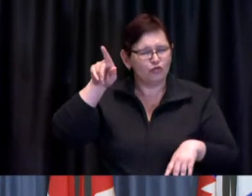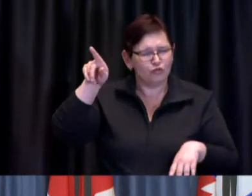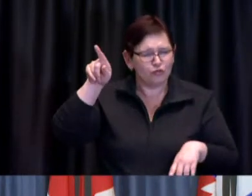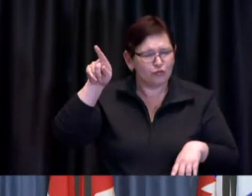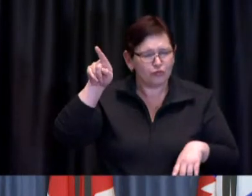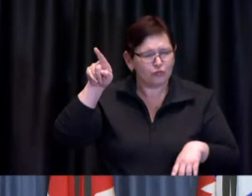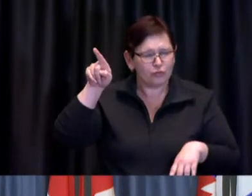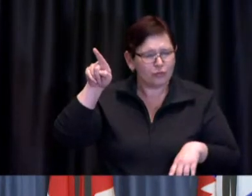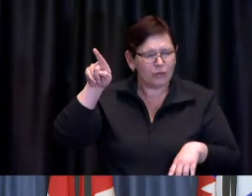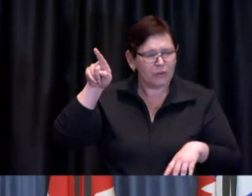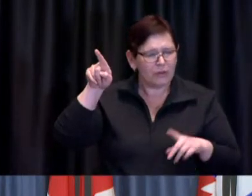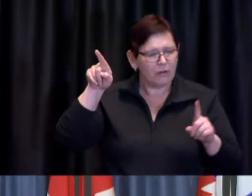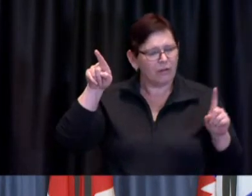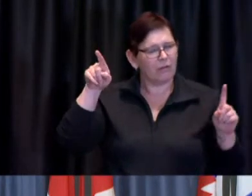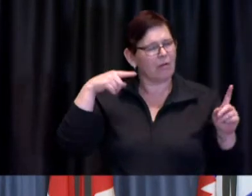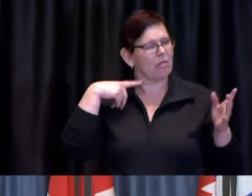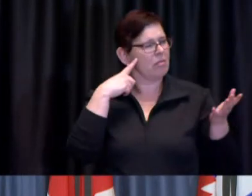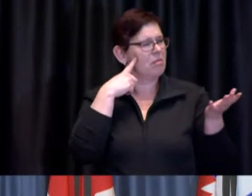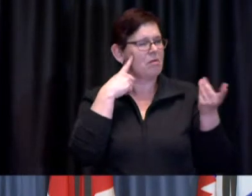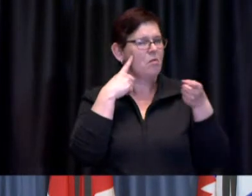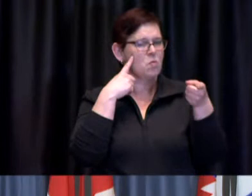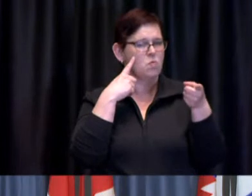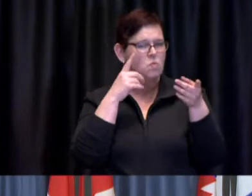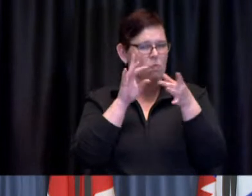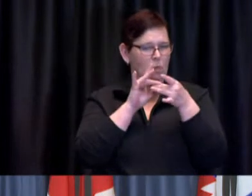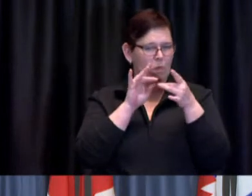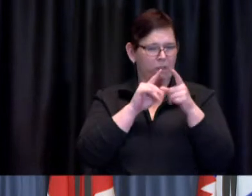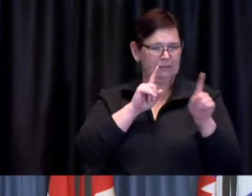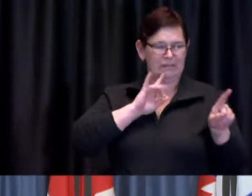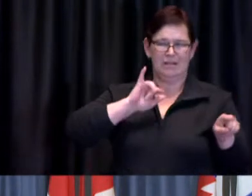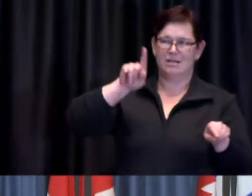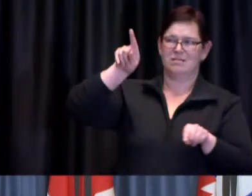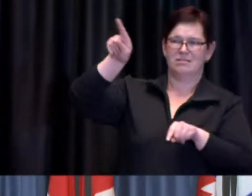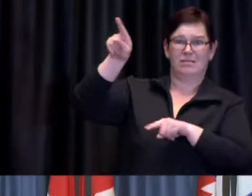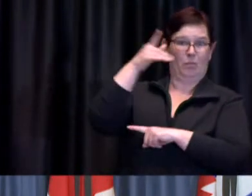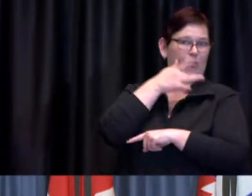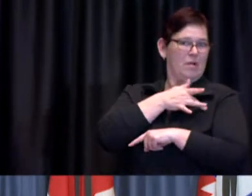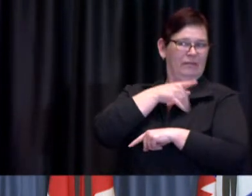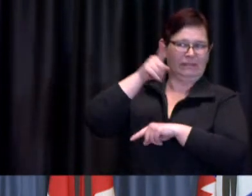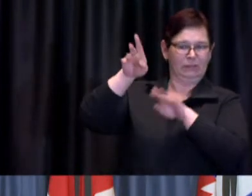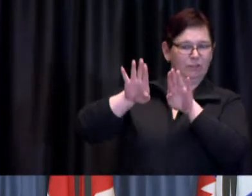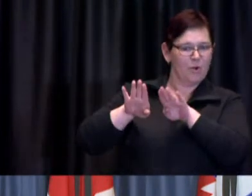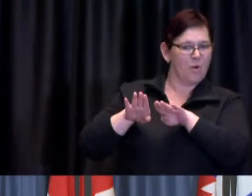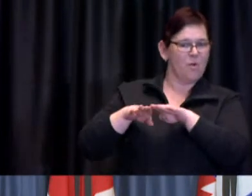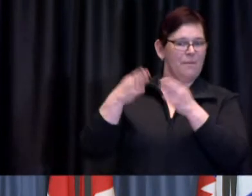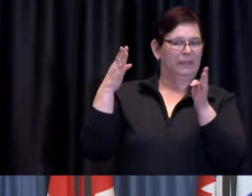see the provincial booking system opened up to the 18 to 49 range and please correct me if I'm wrong